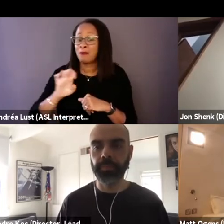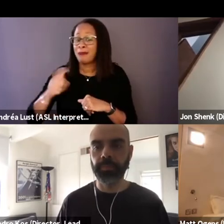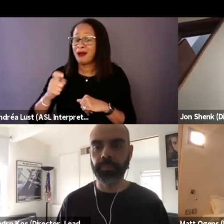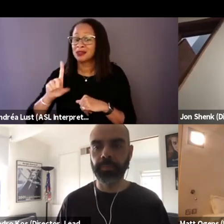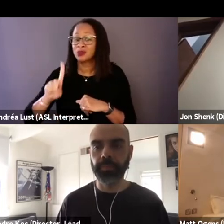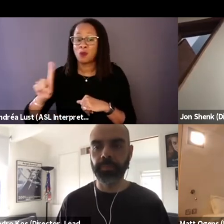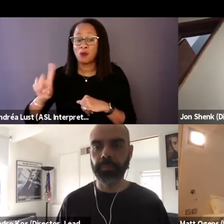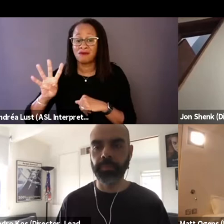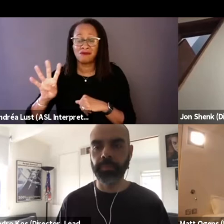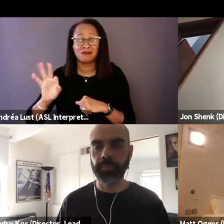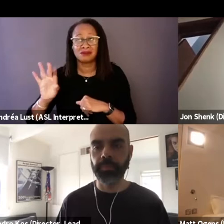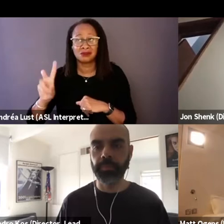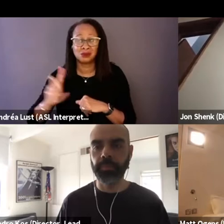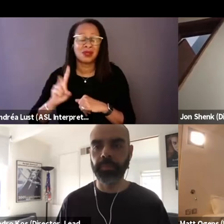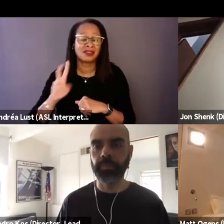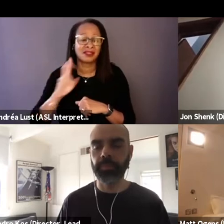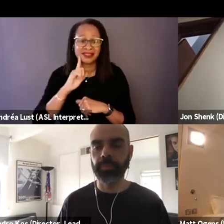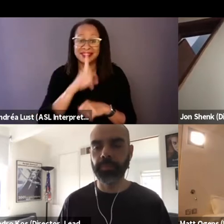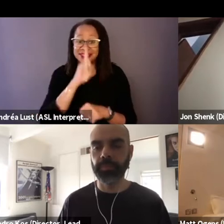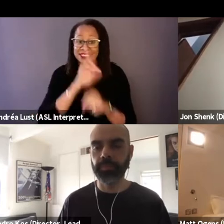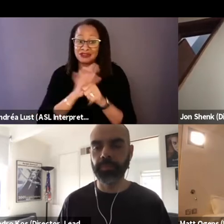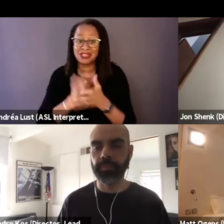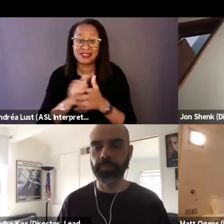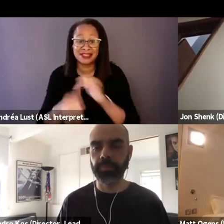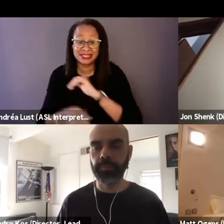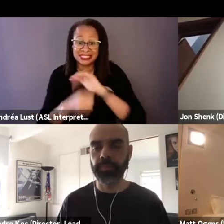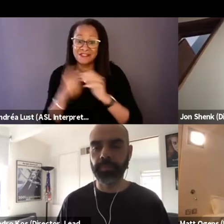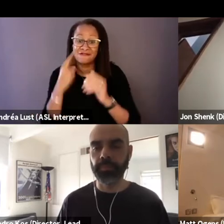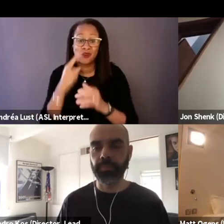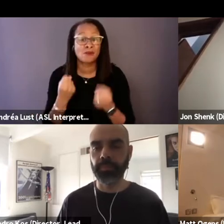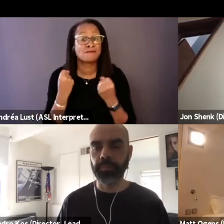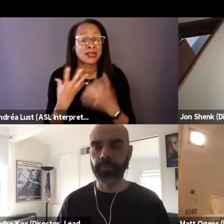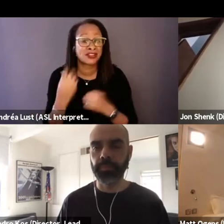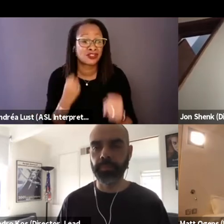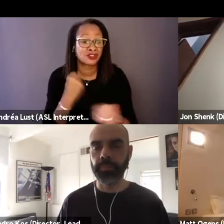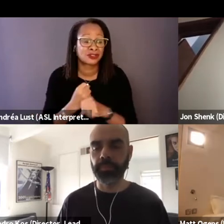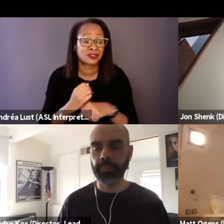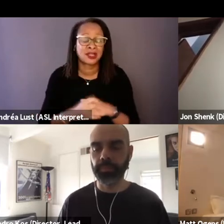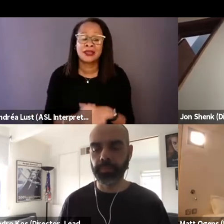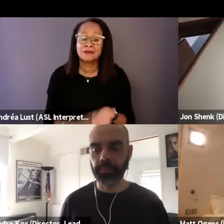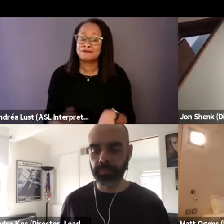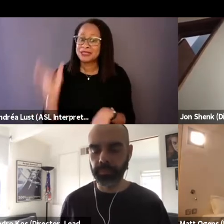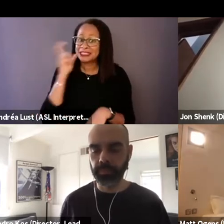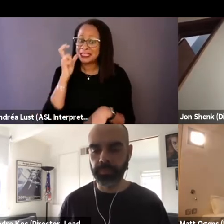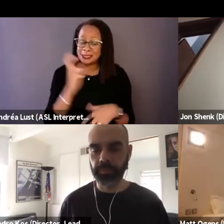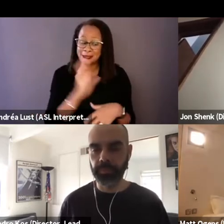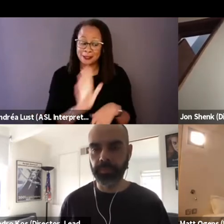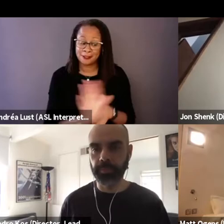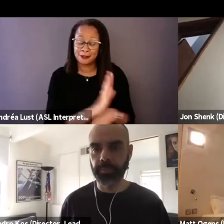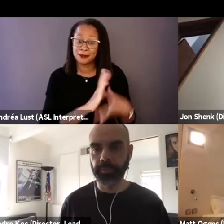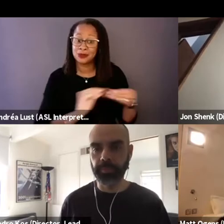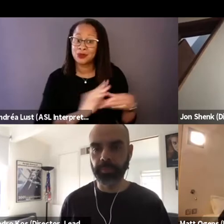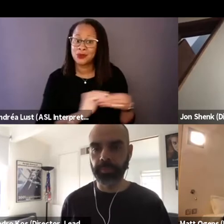a secret that has been hidden for years. And to hear these testimonies, we couldn't say no.